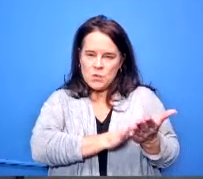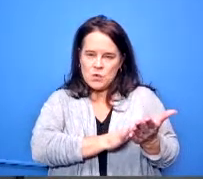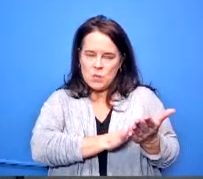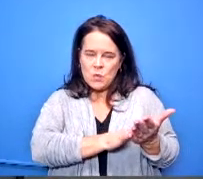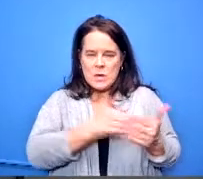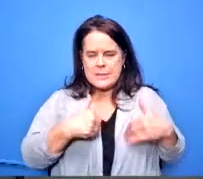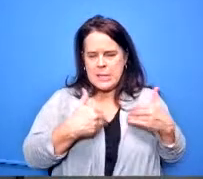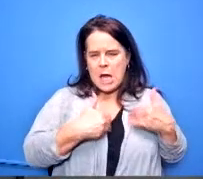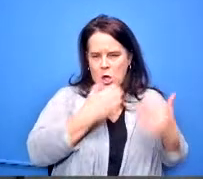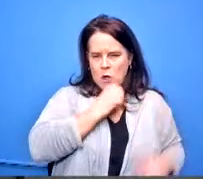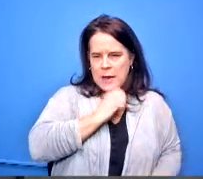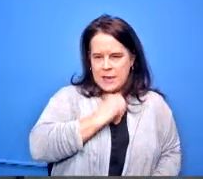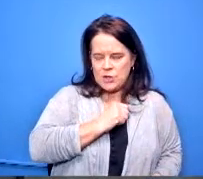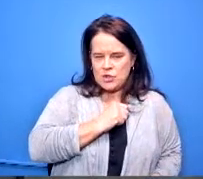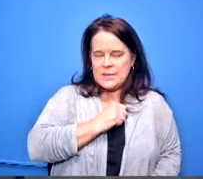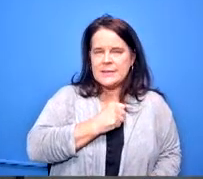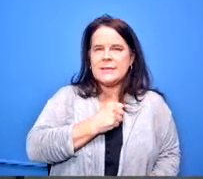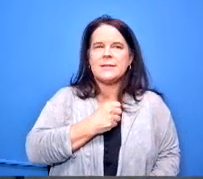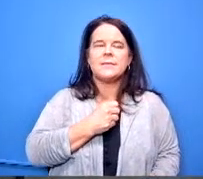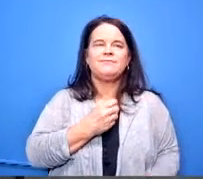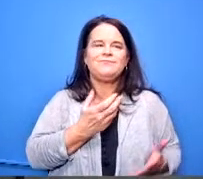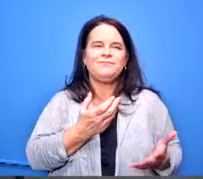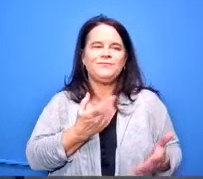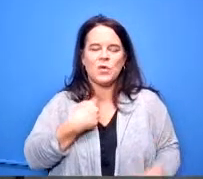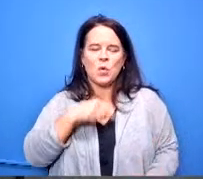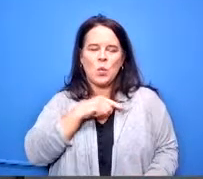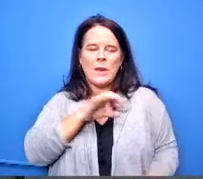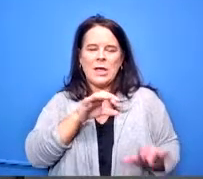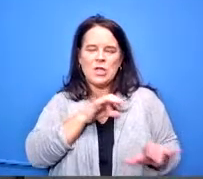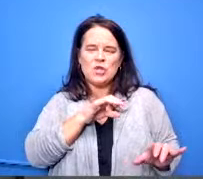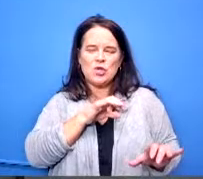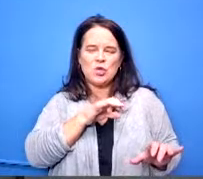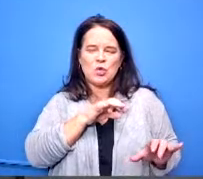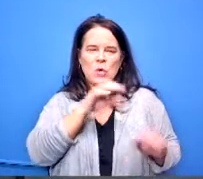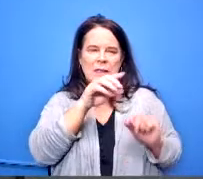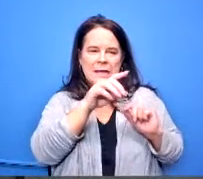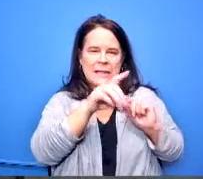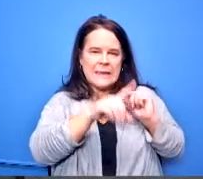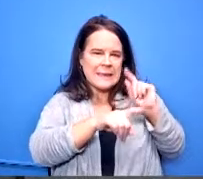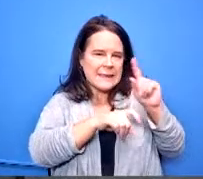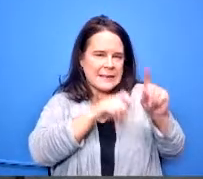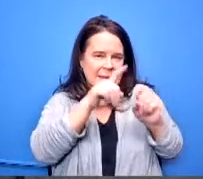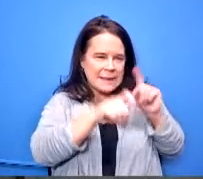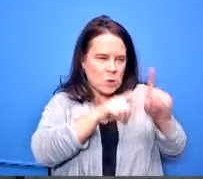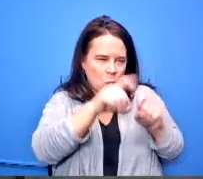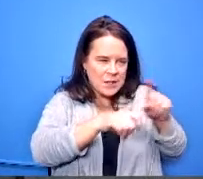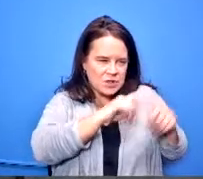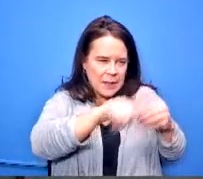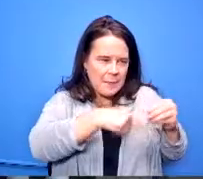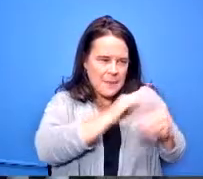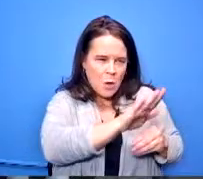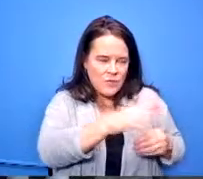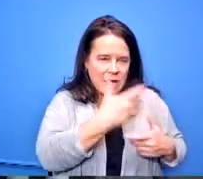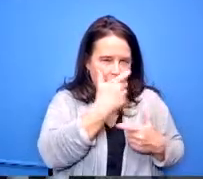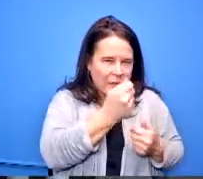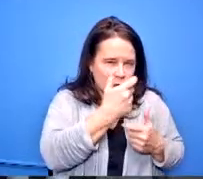do we do an inventory interest of students like before they get into the career pathway